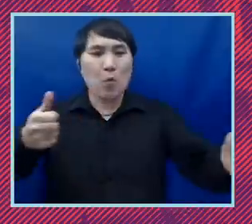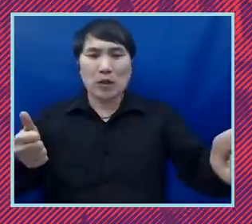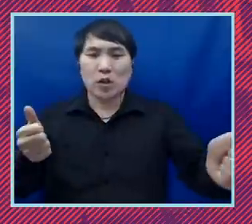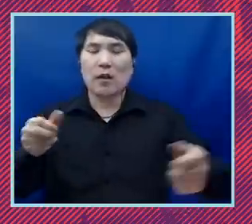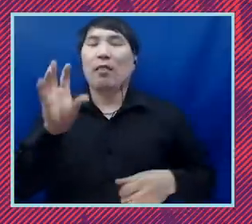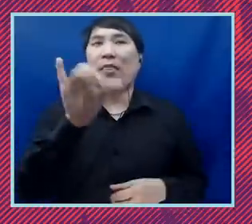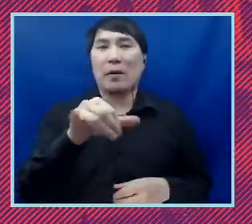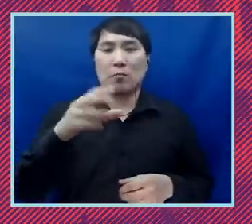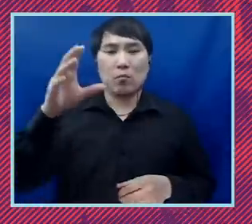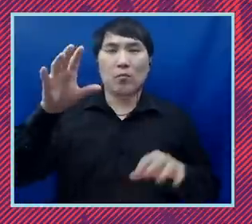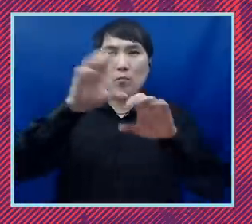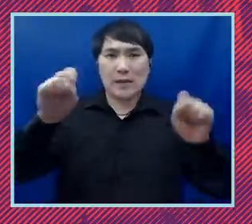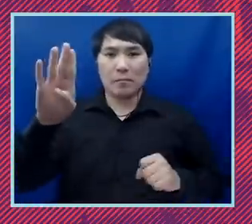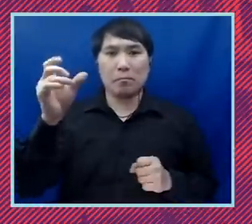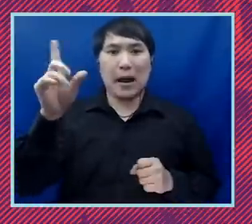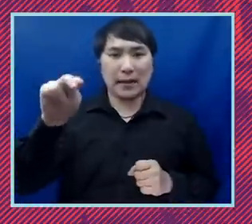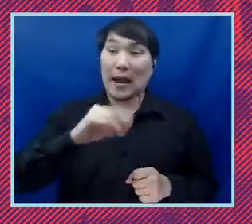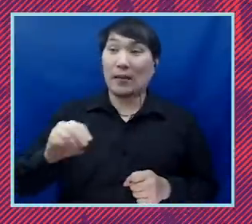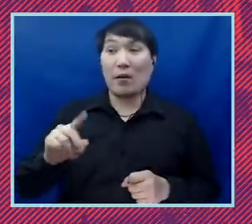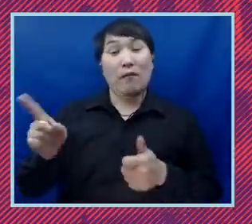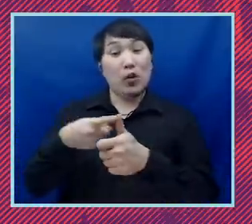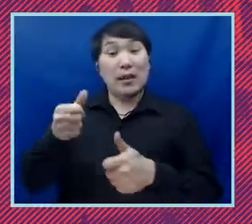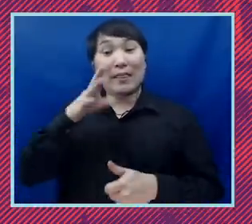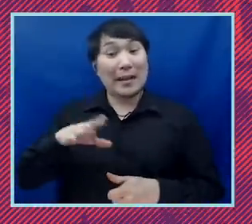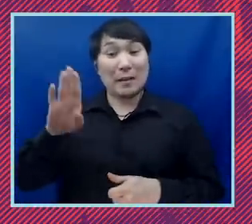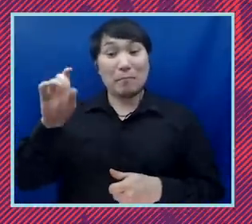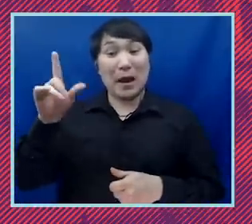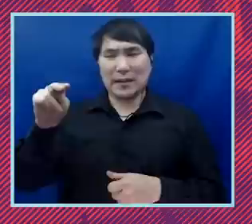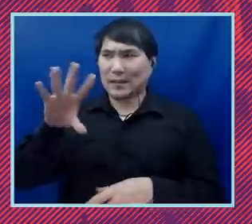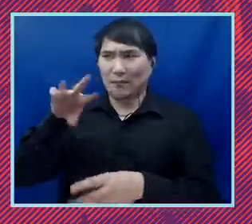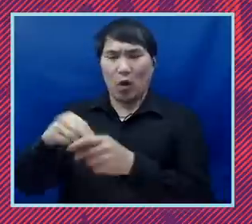I think the First Lady Biden is also on the task force. And I think the task force is chaired